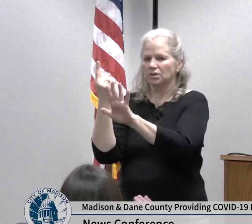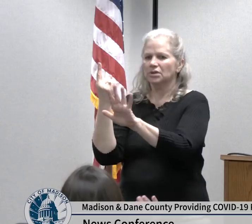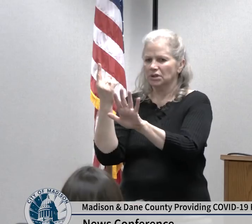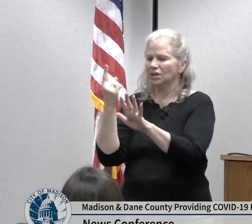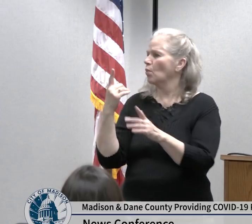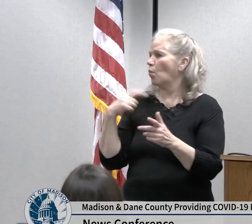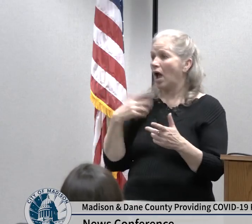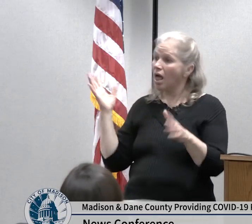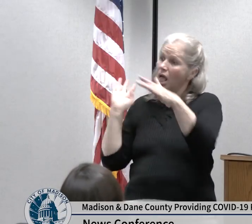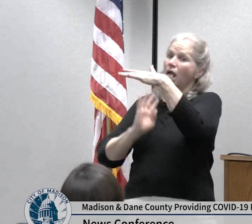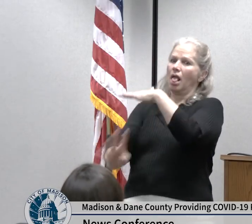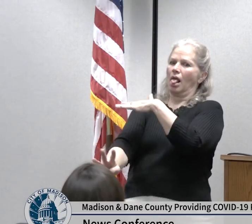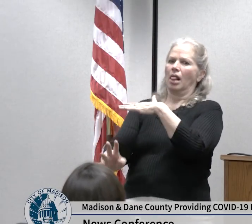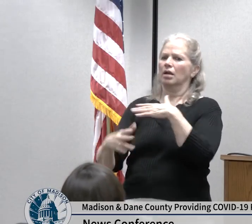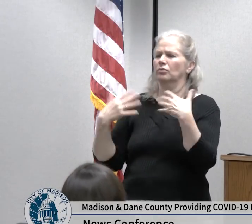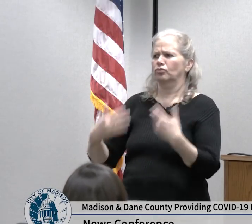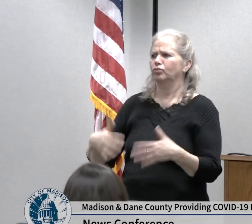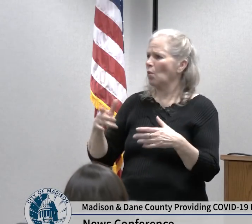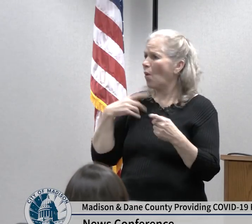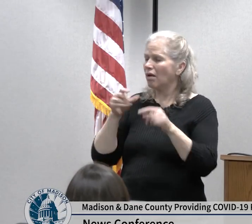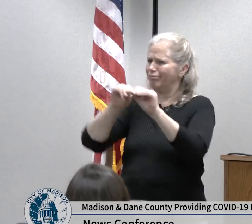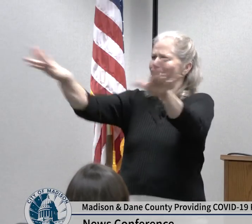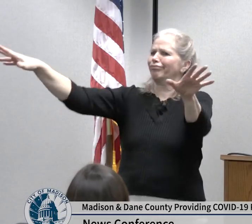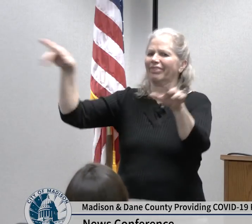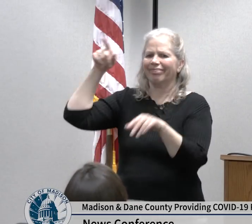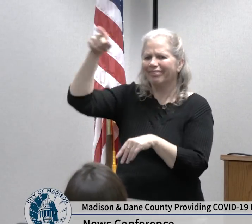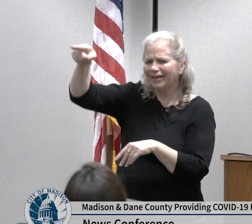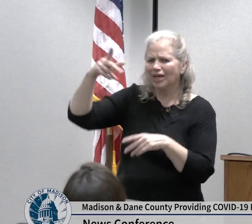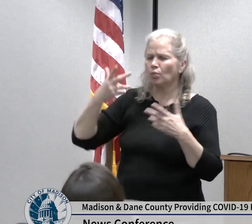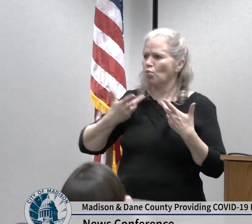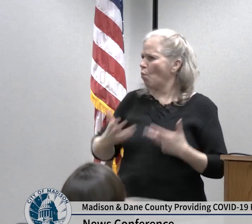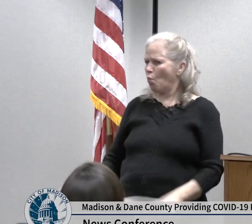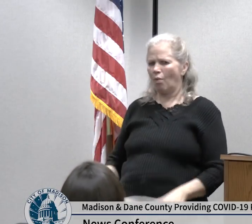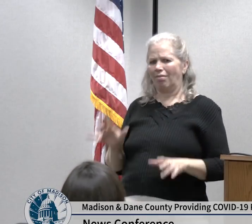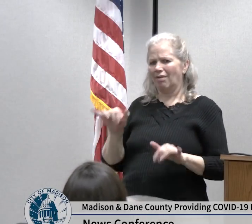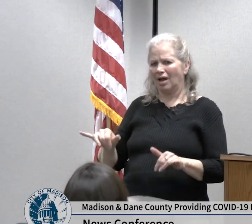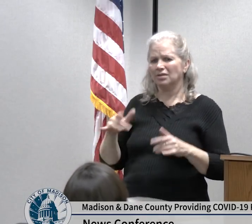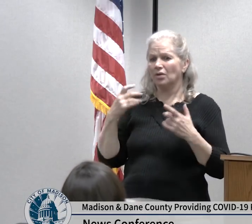that we have is to have patients call ahead and this is a really important